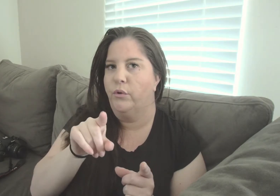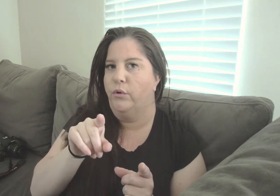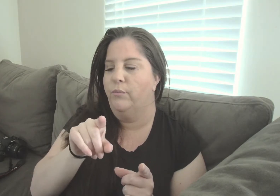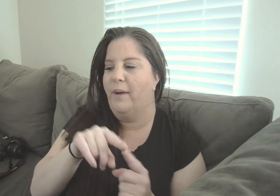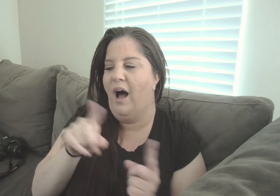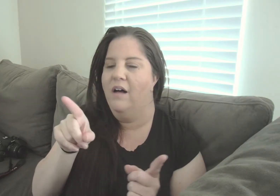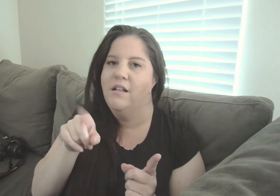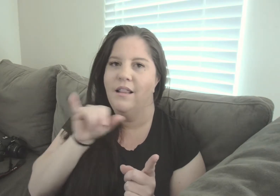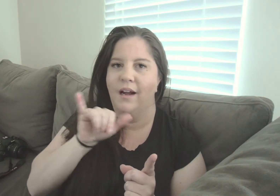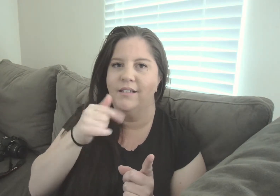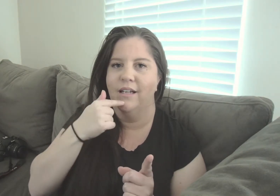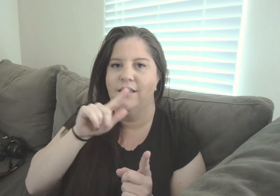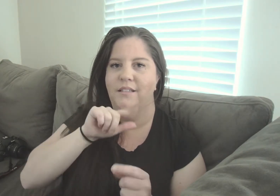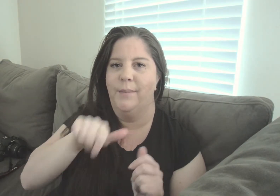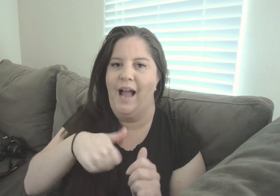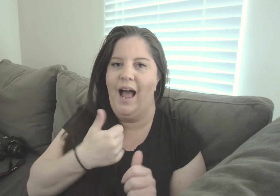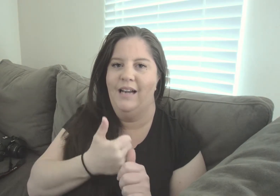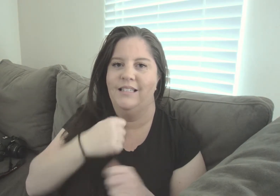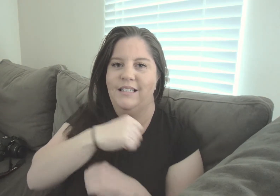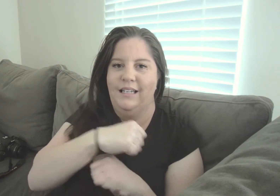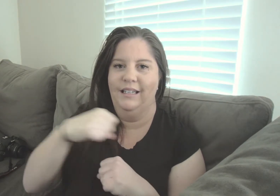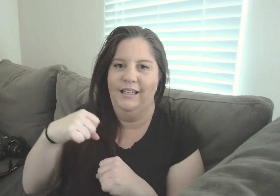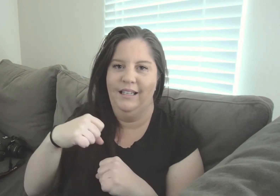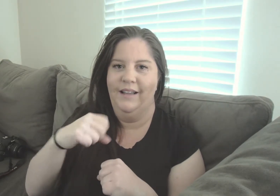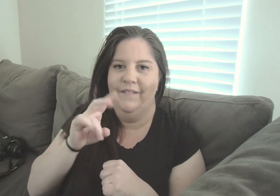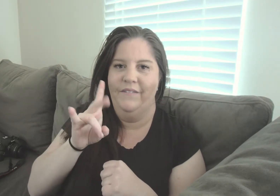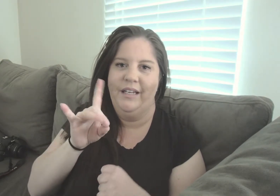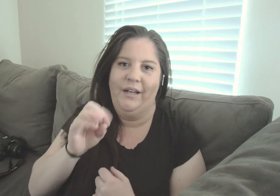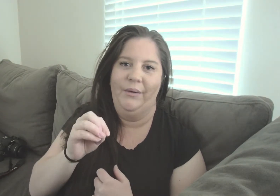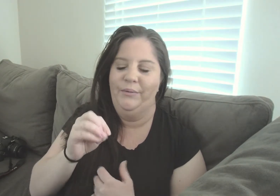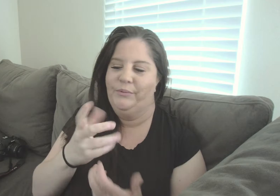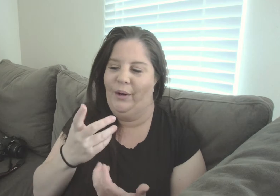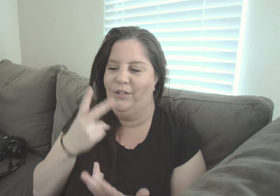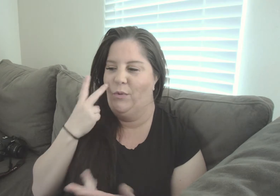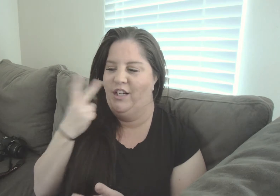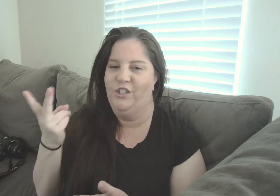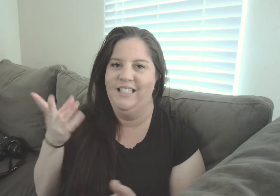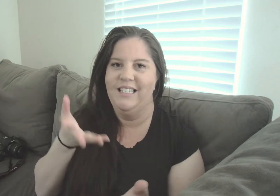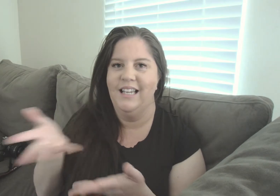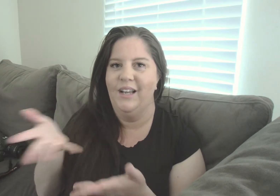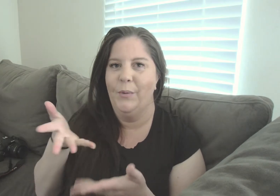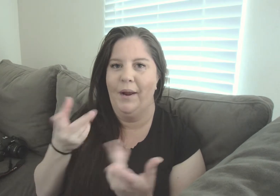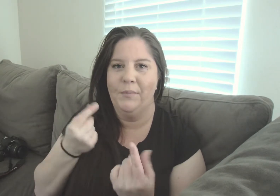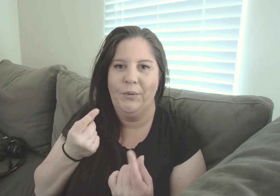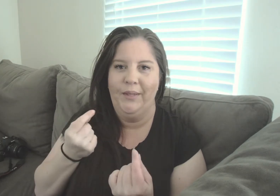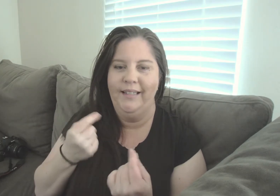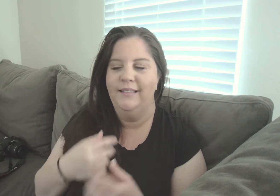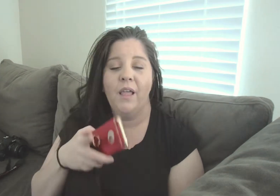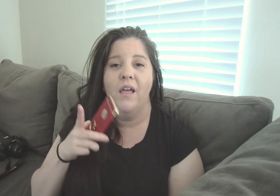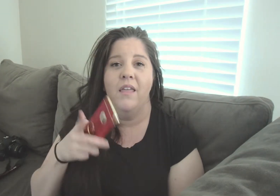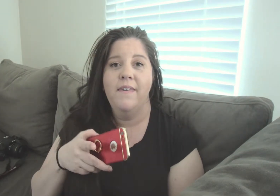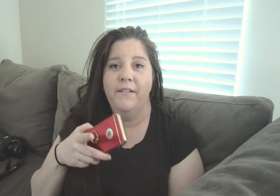But like I said this is behind the scenes video So I just wanted you to see what I'm doing